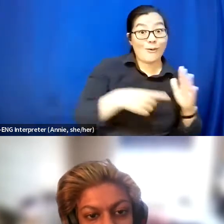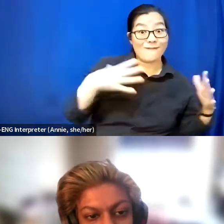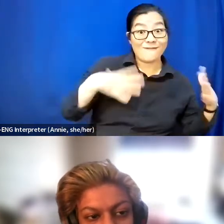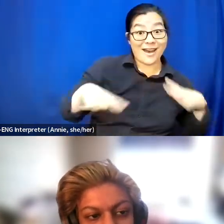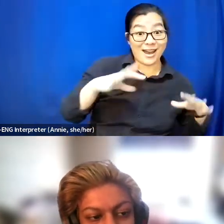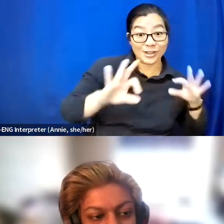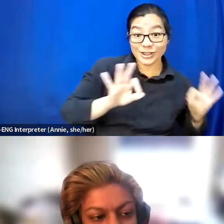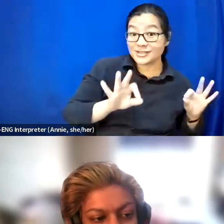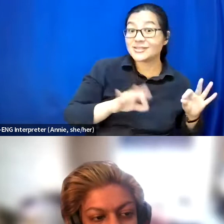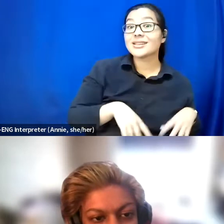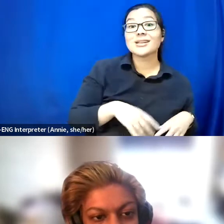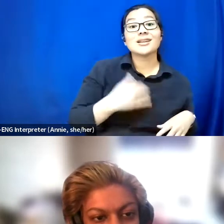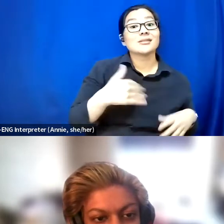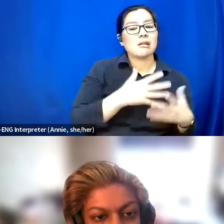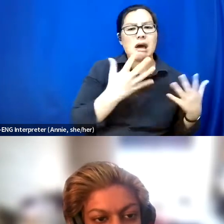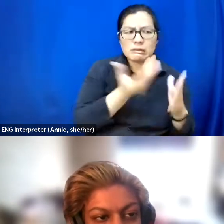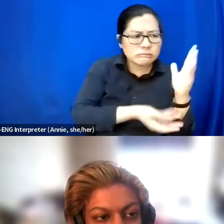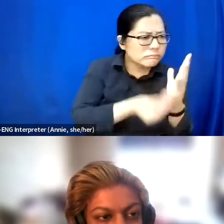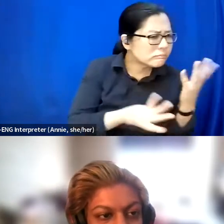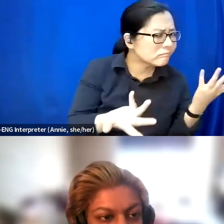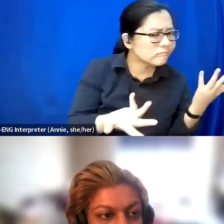in fashion, and a lot of things that need to be worked on.